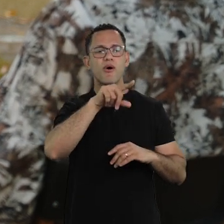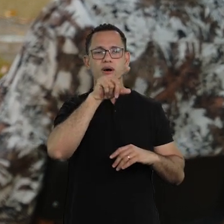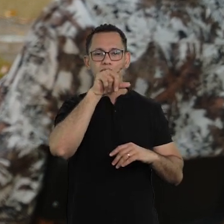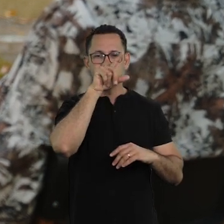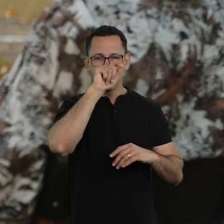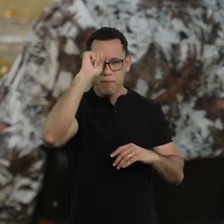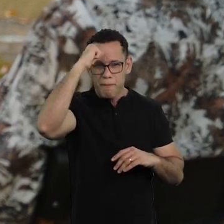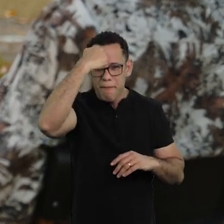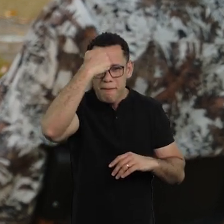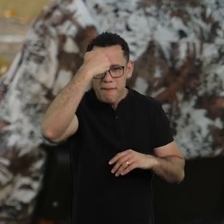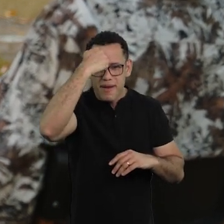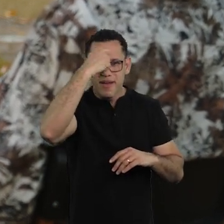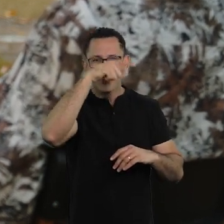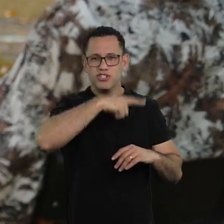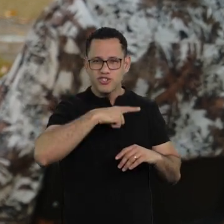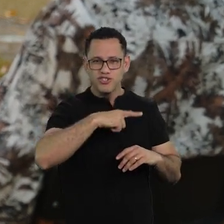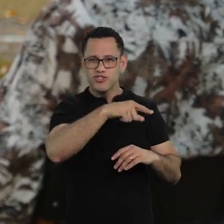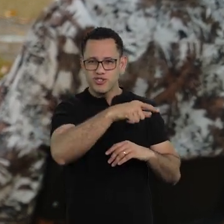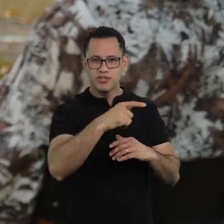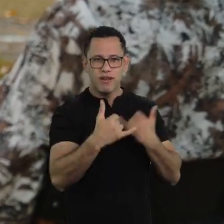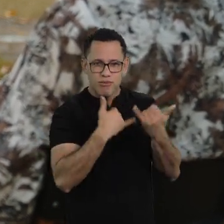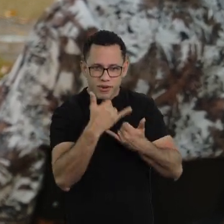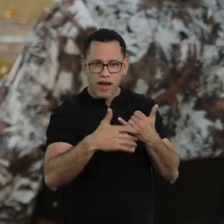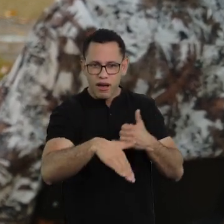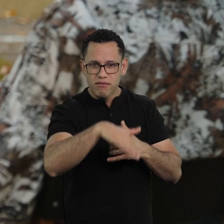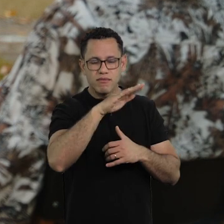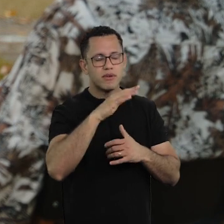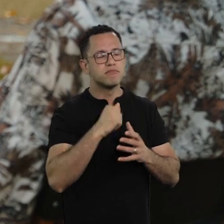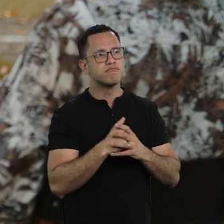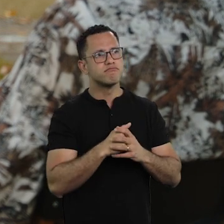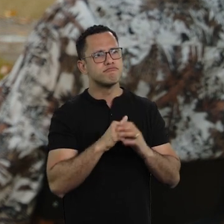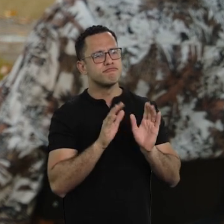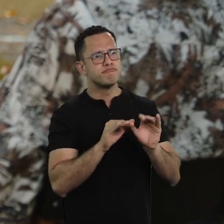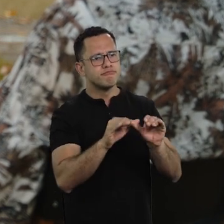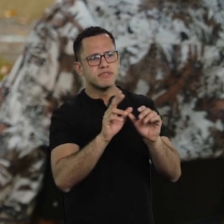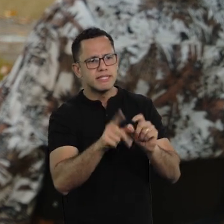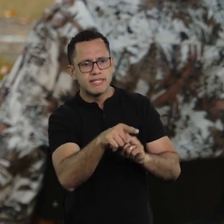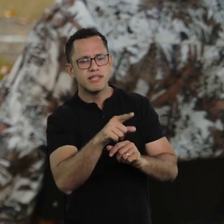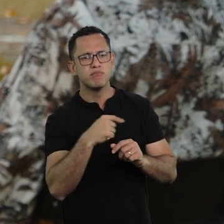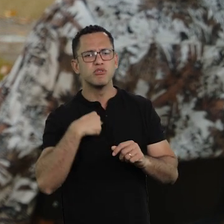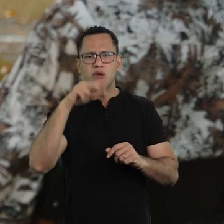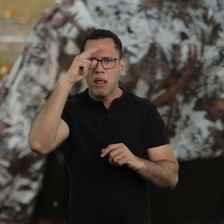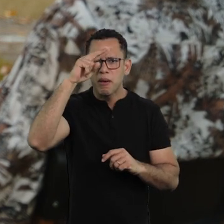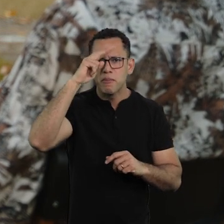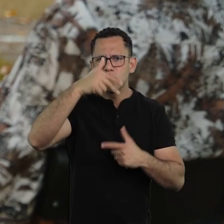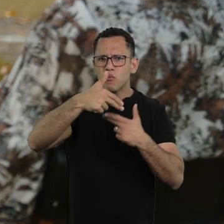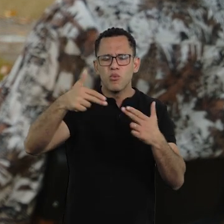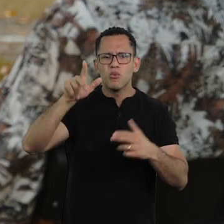a pet vulture that I had, I didn't even remember that. I think it's a kind of